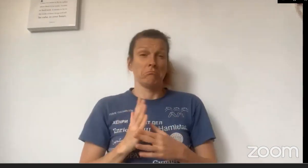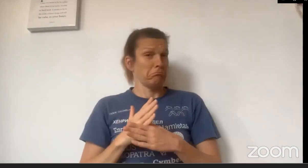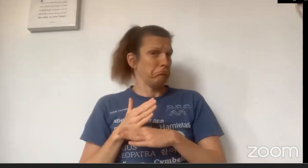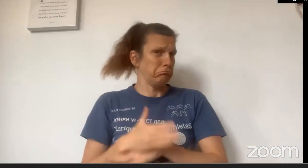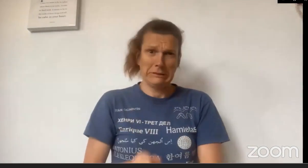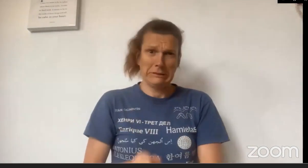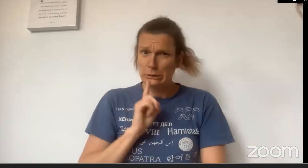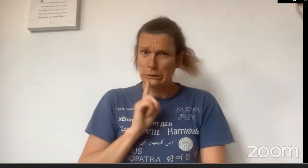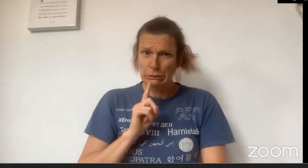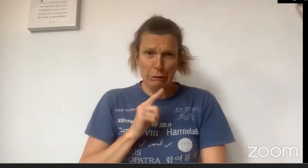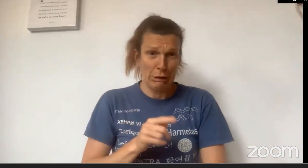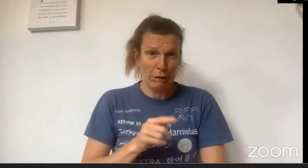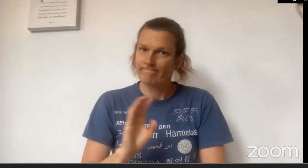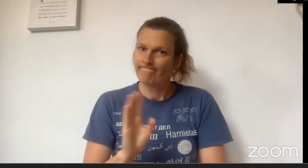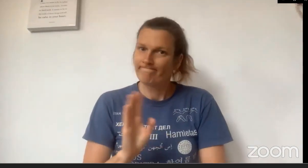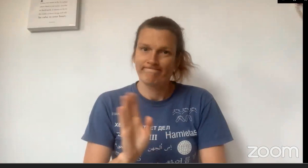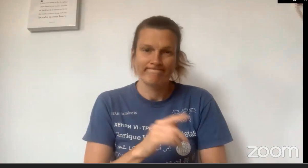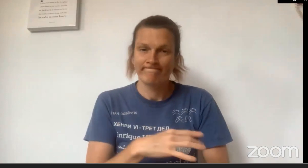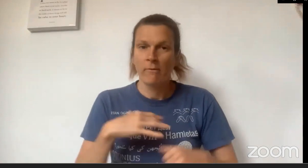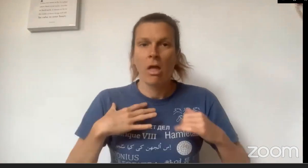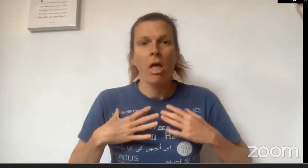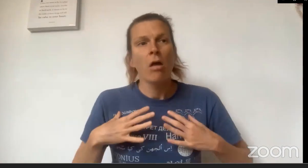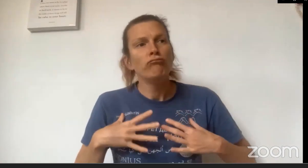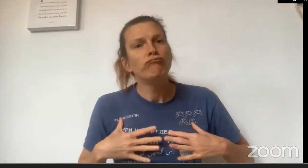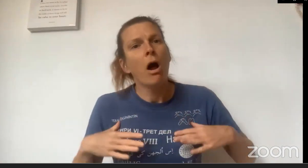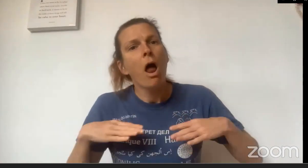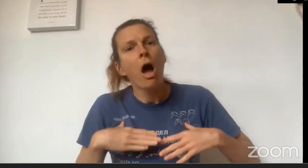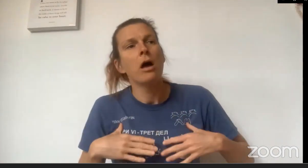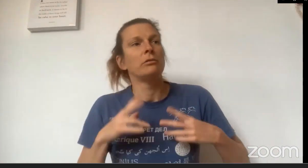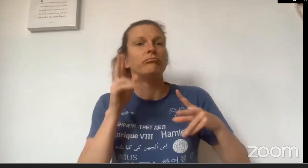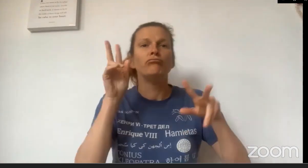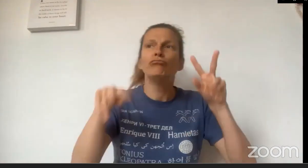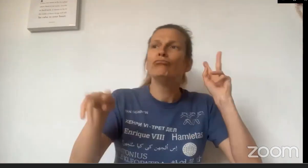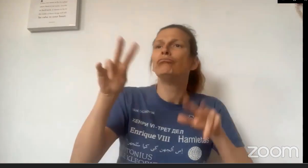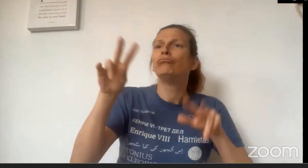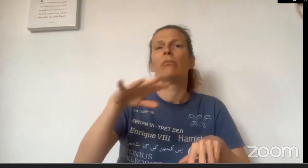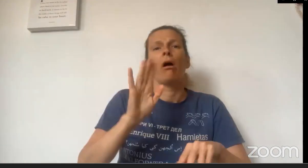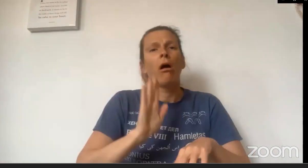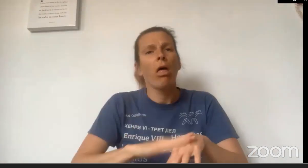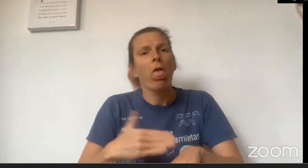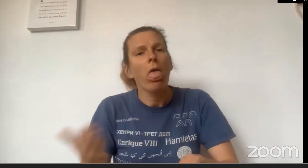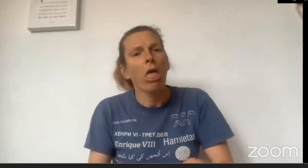all to her stream... She was a busy girl! She was relaxed! She was looking around and